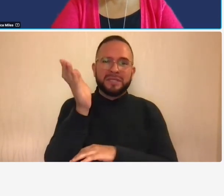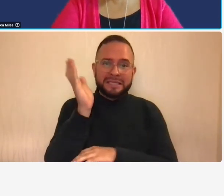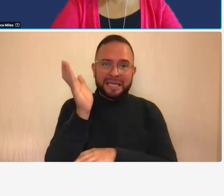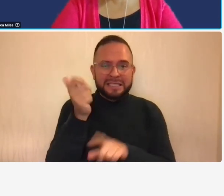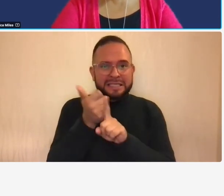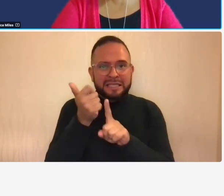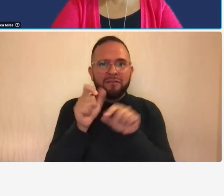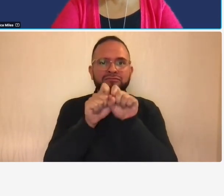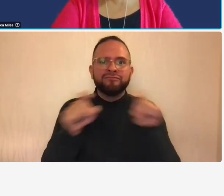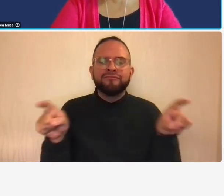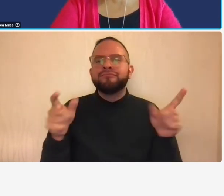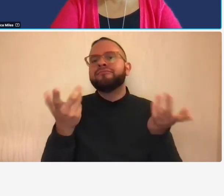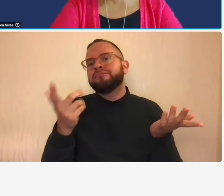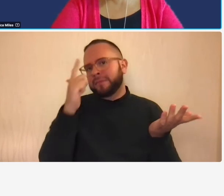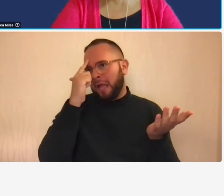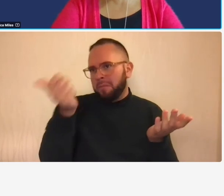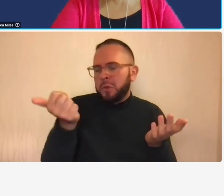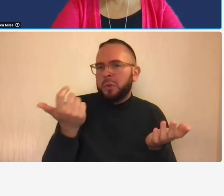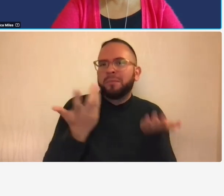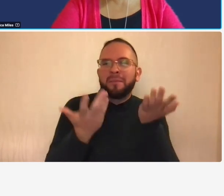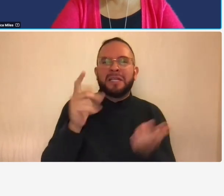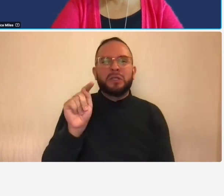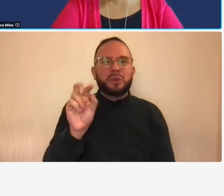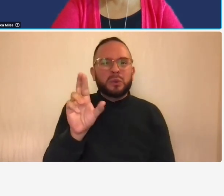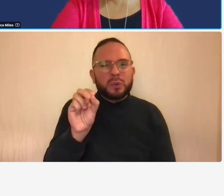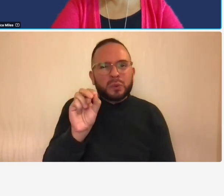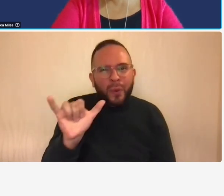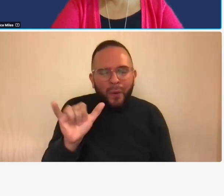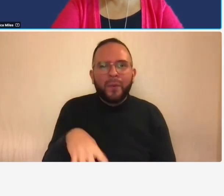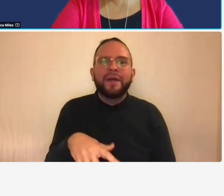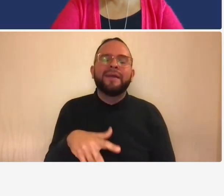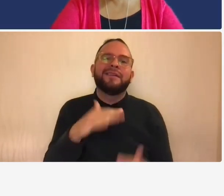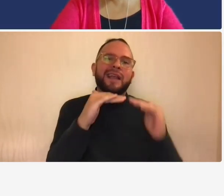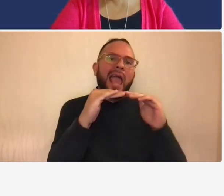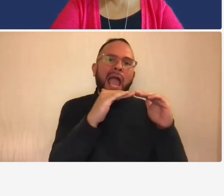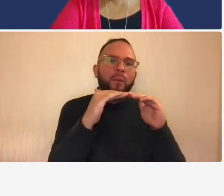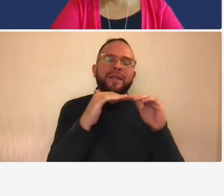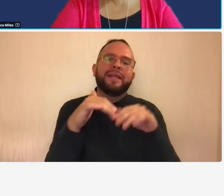equity inclusion or up to troy so uh if you want to you know what whatever you want to do i don't